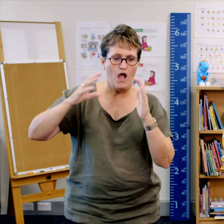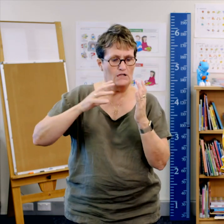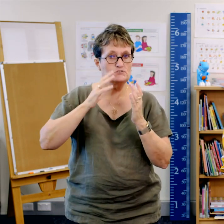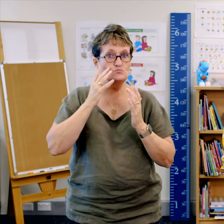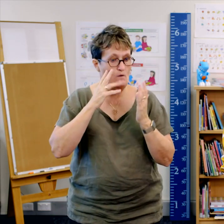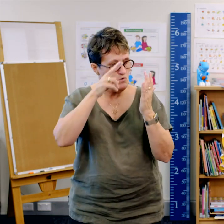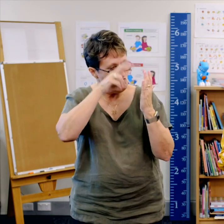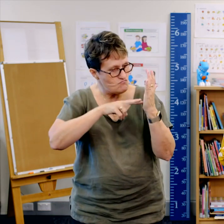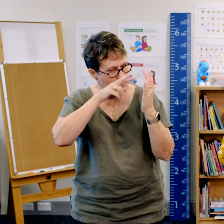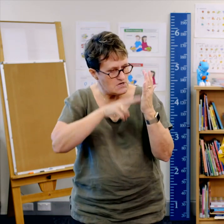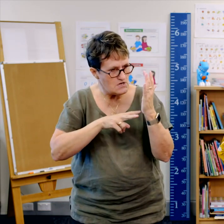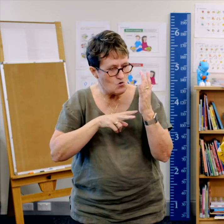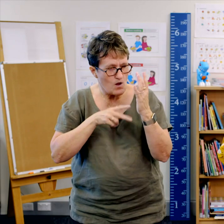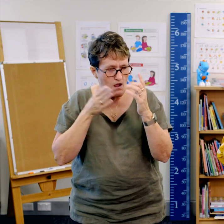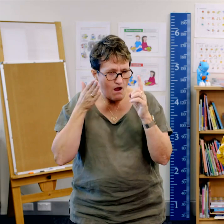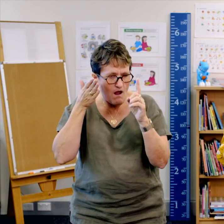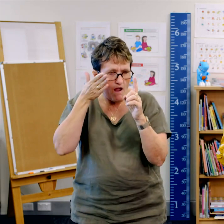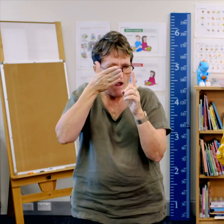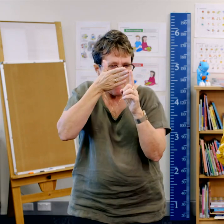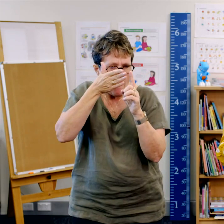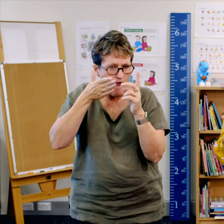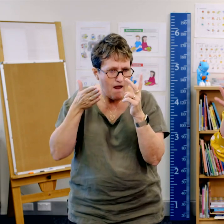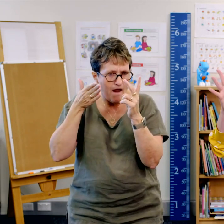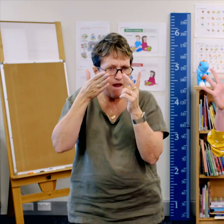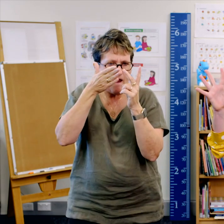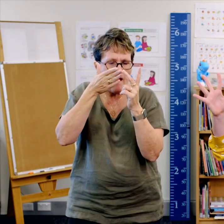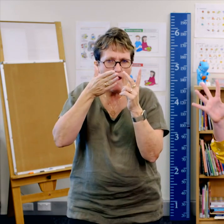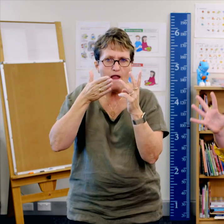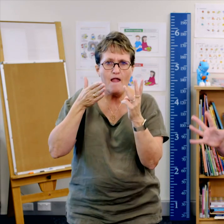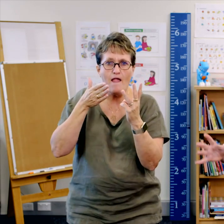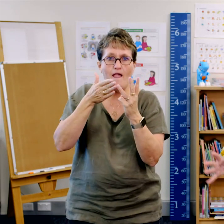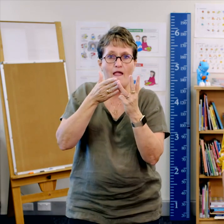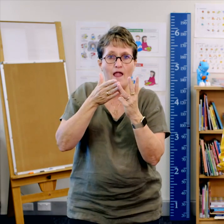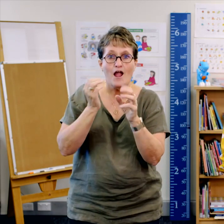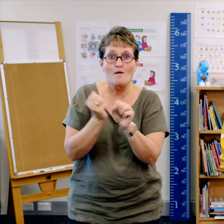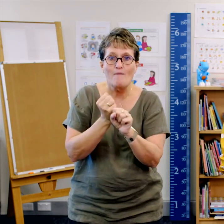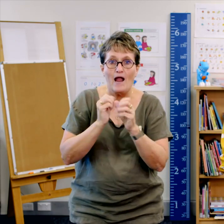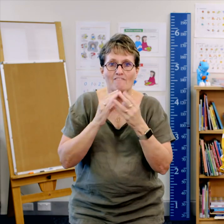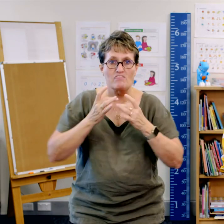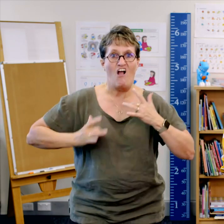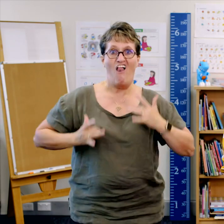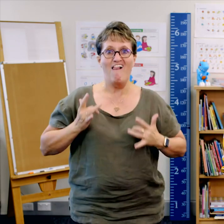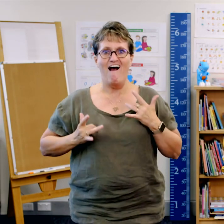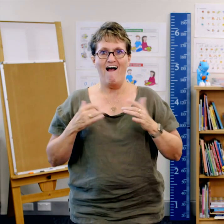we focus on the key details, to make the words come alive in our mind.